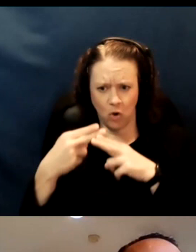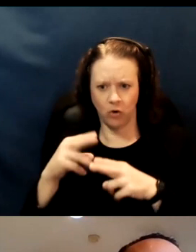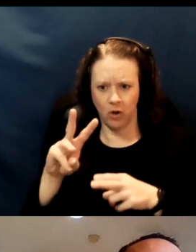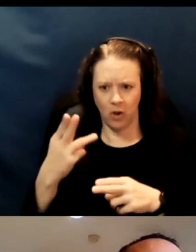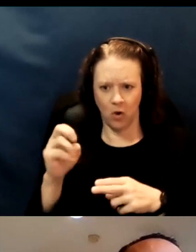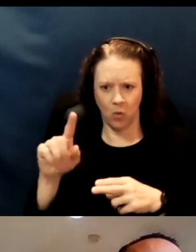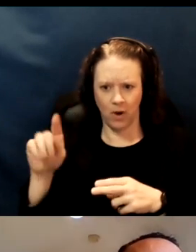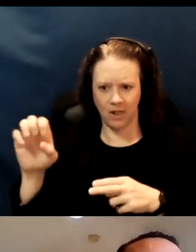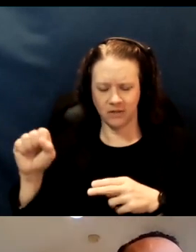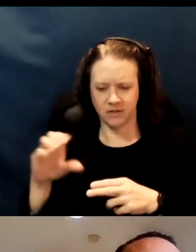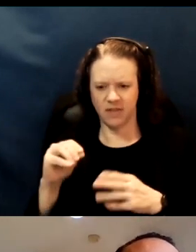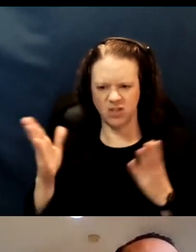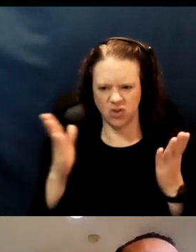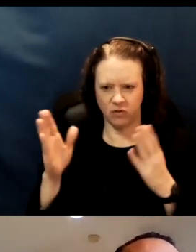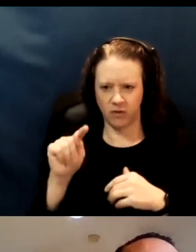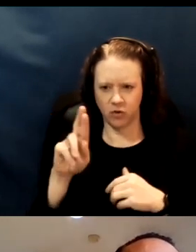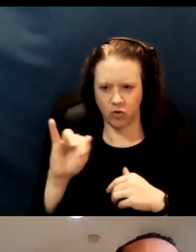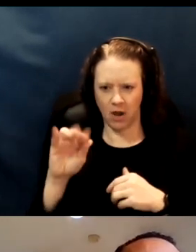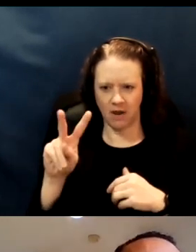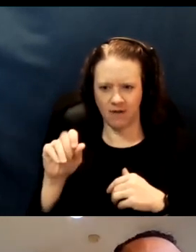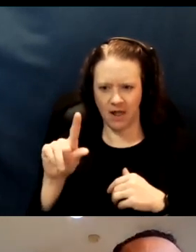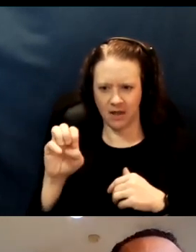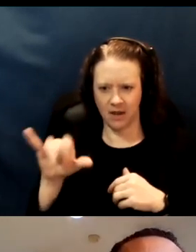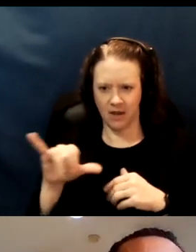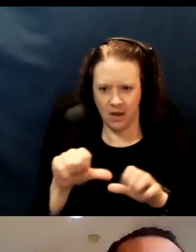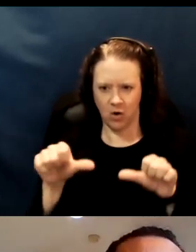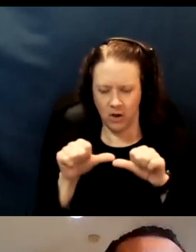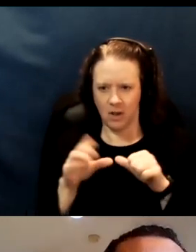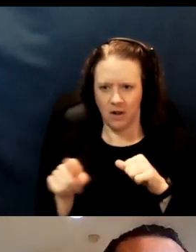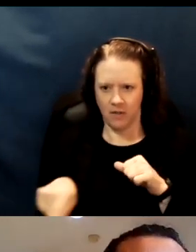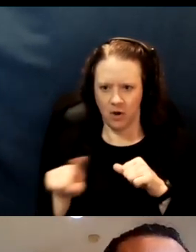And so they are currently doing single ride through